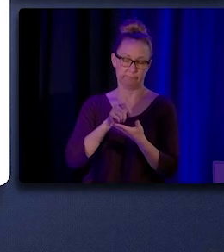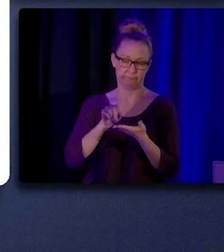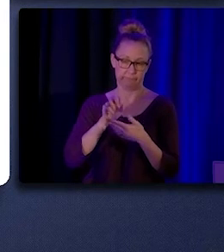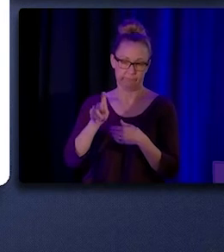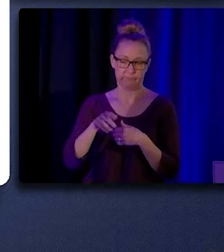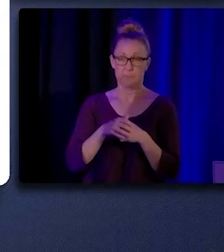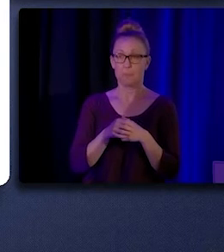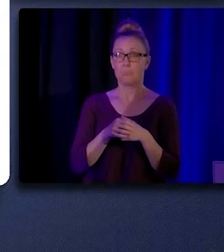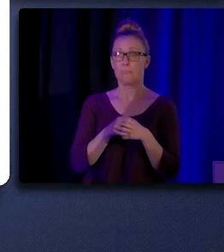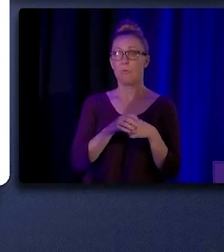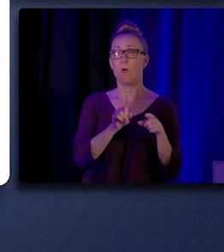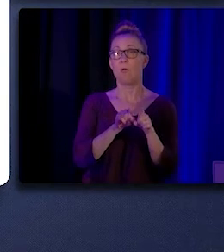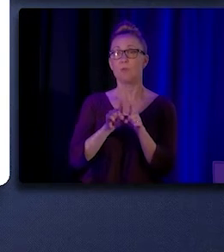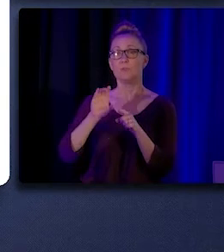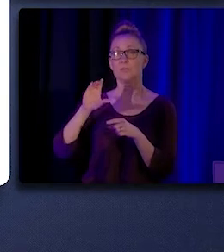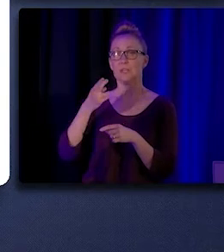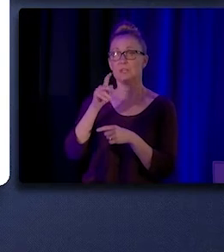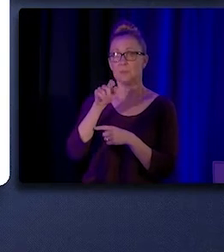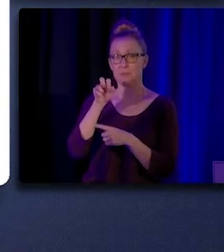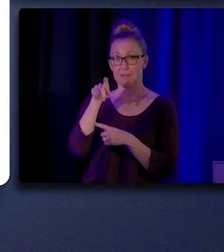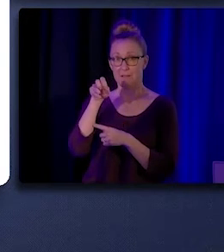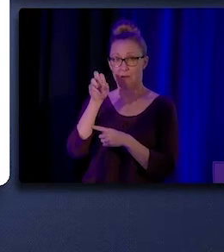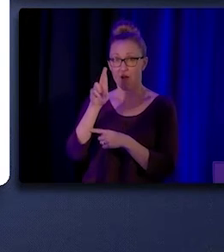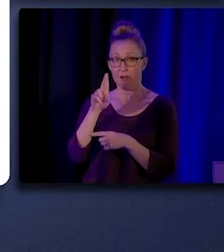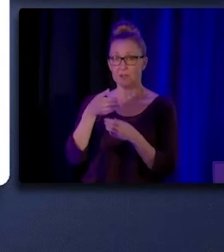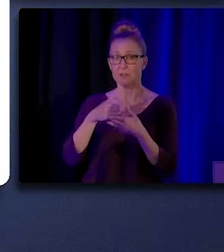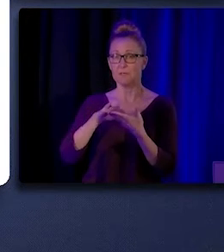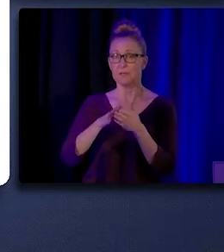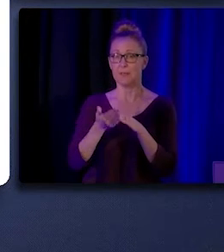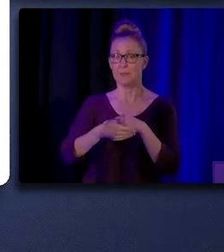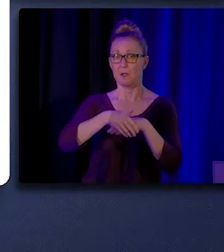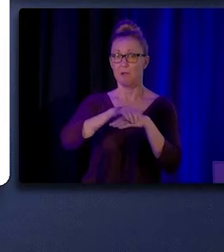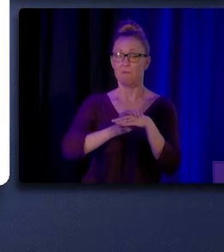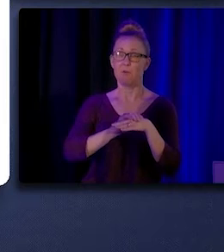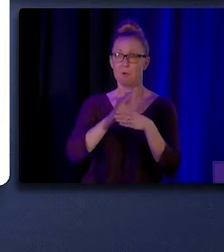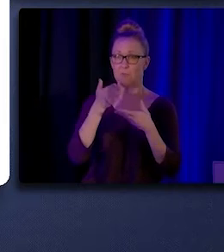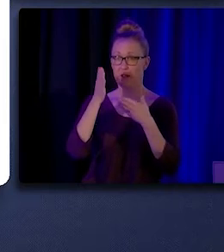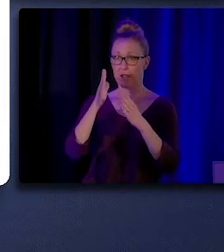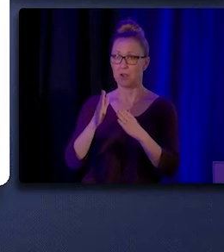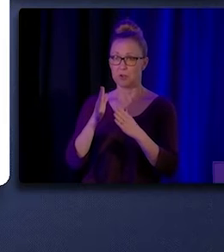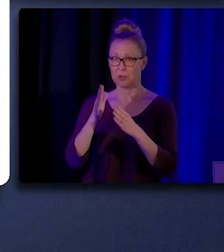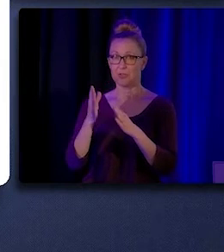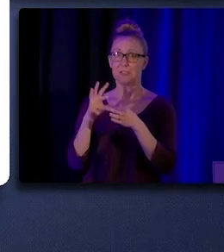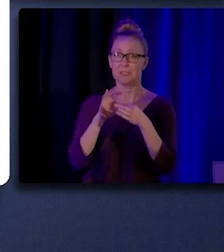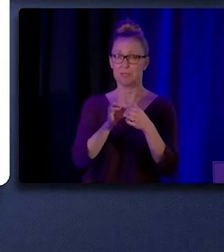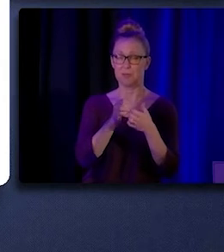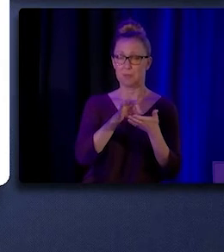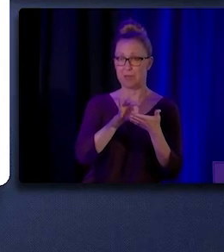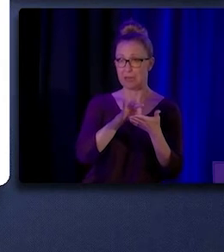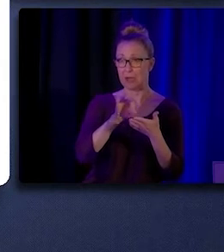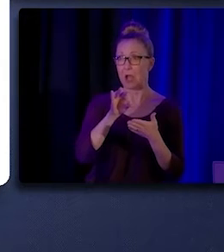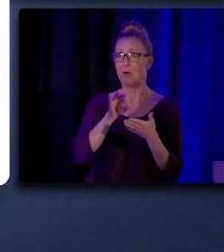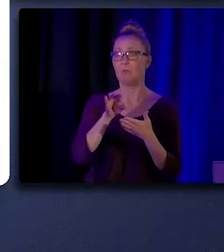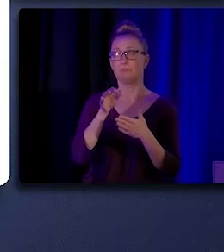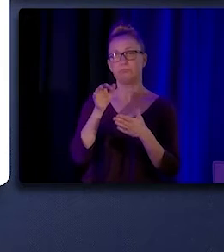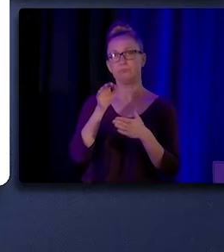CHW/P/Rs became covered providers in Medi-Cal through an approved State Plan Amendment or SPA.